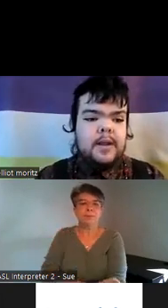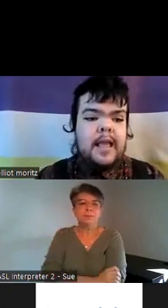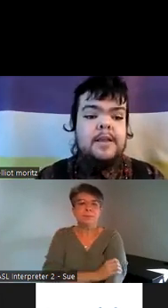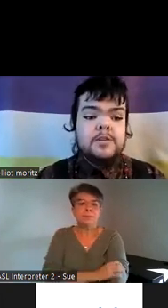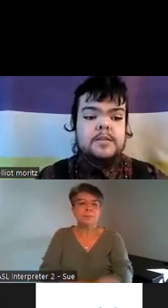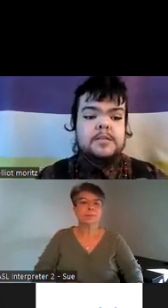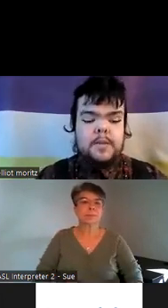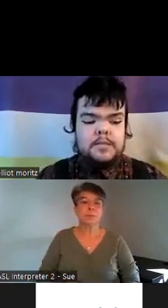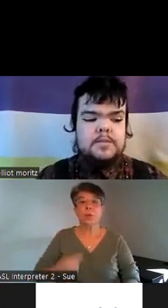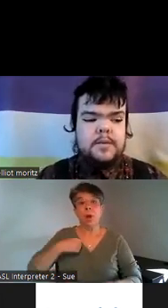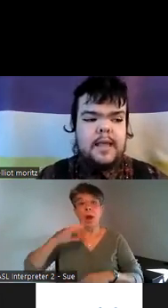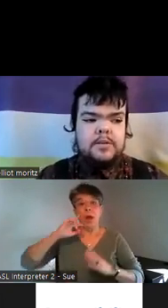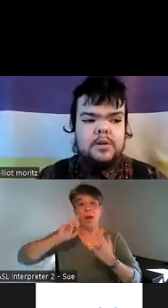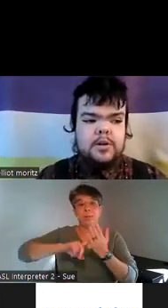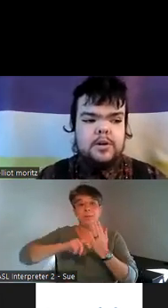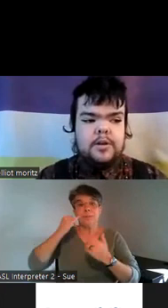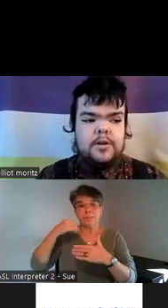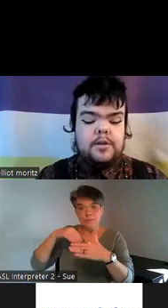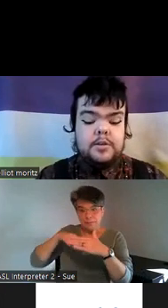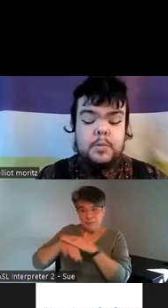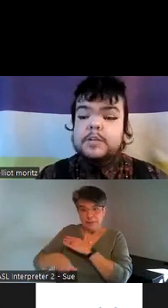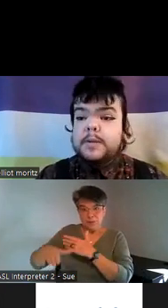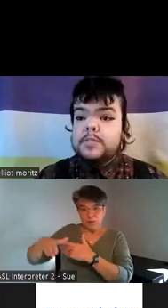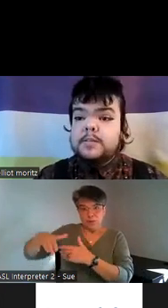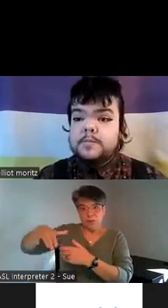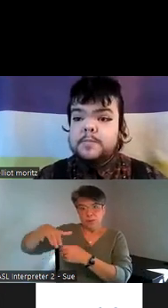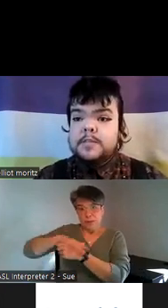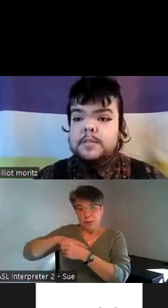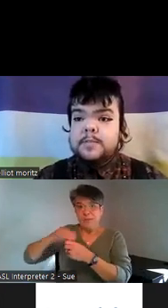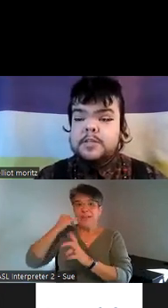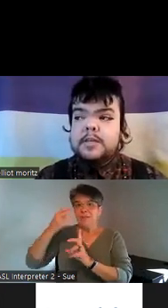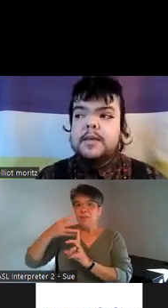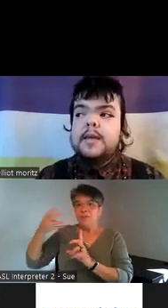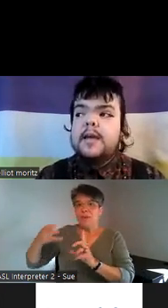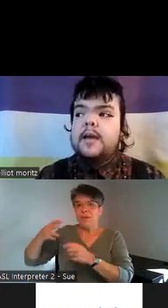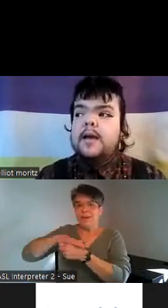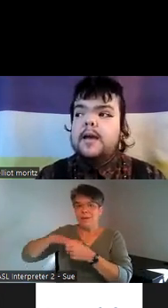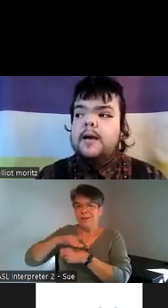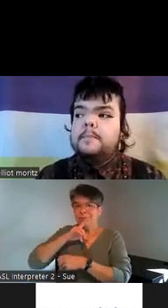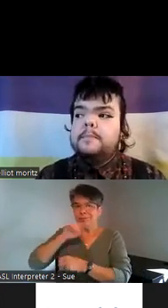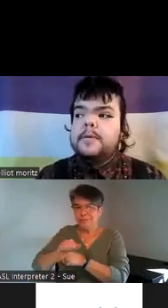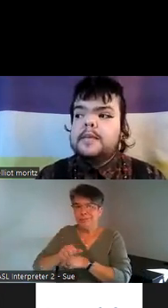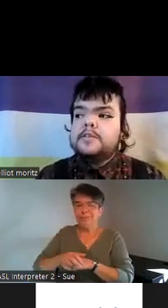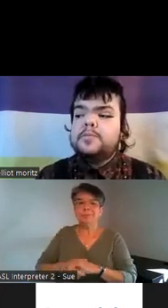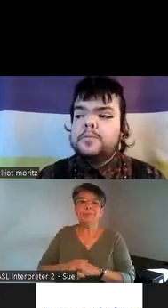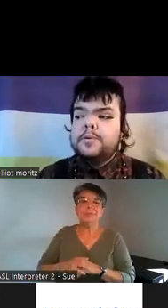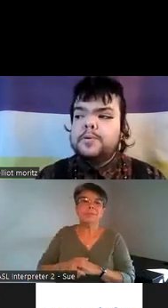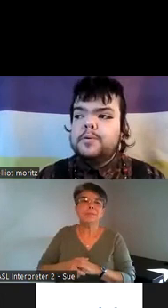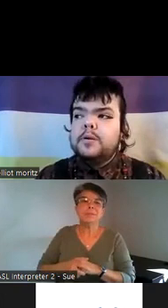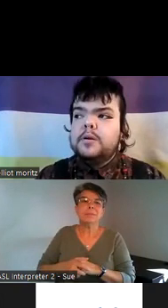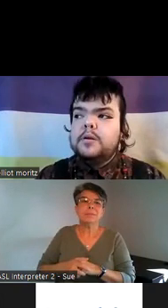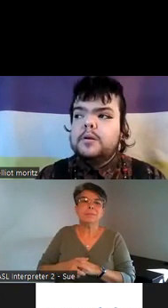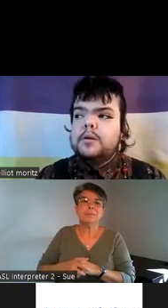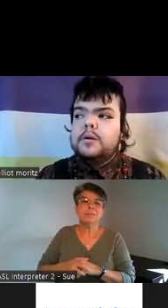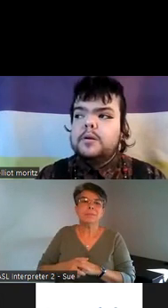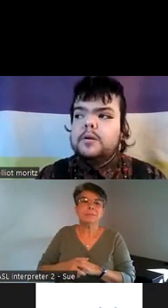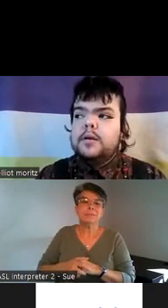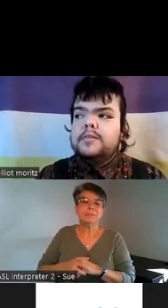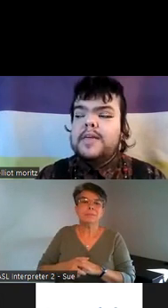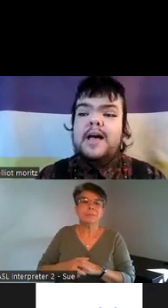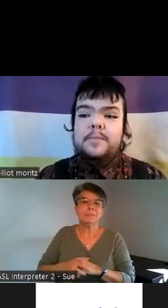when I enter these spaces when I enter queer SPAC spaces especially um it's through the help